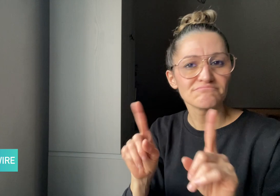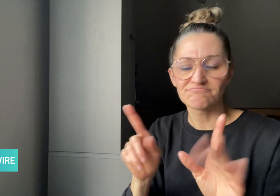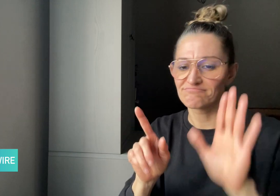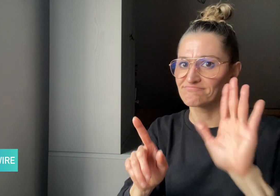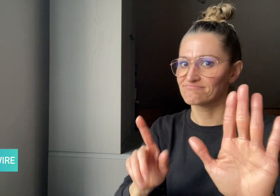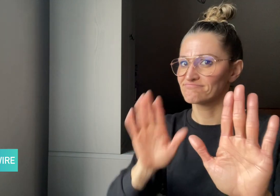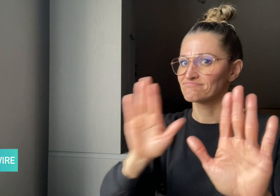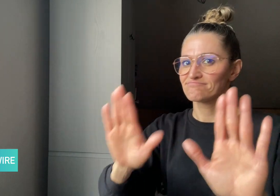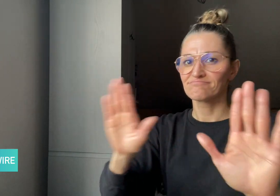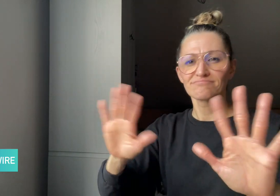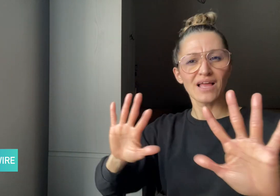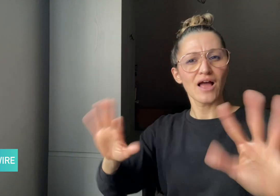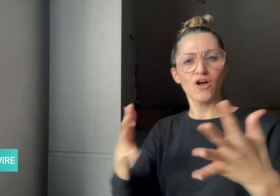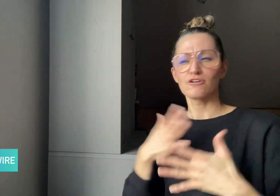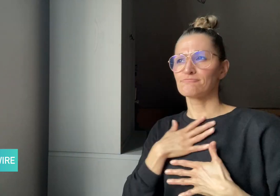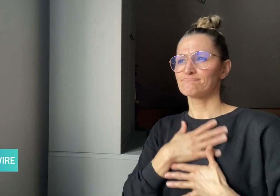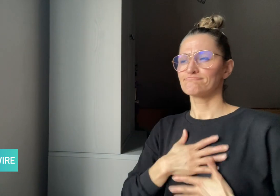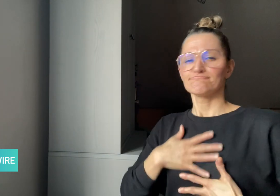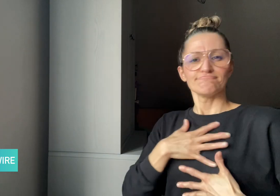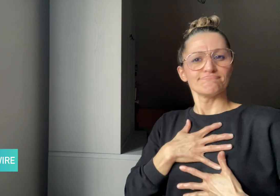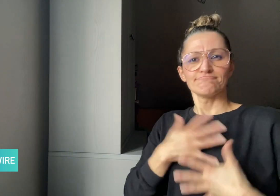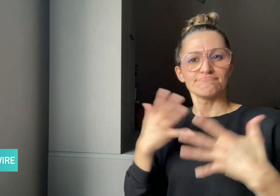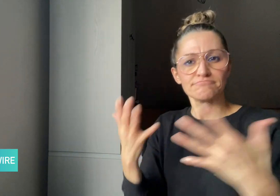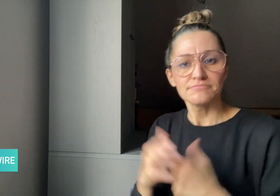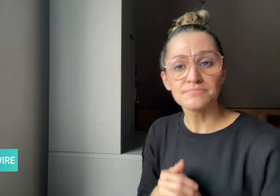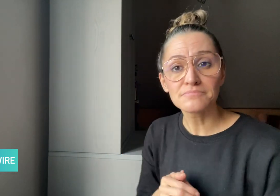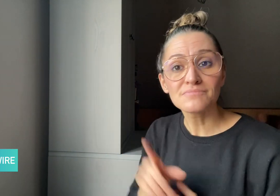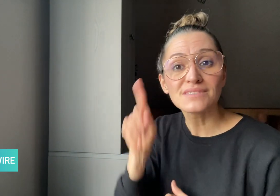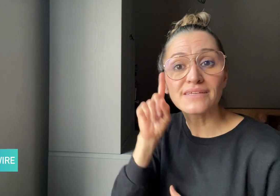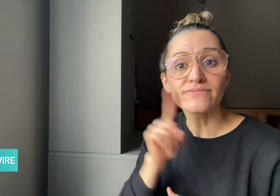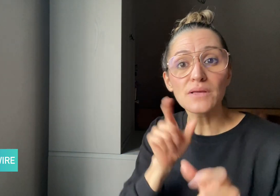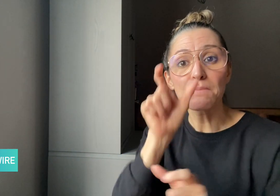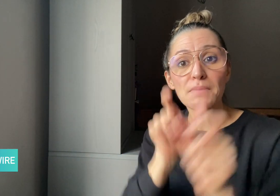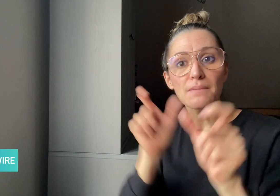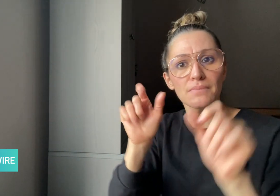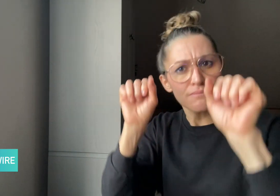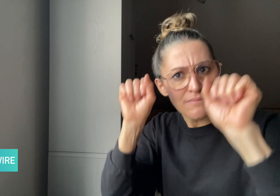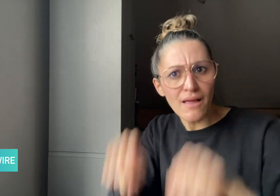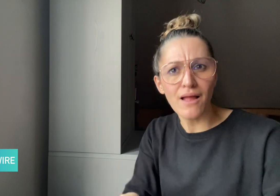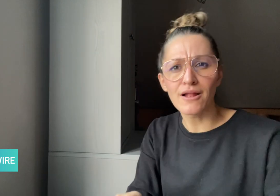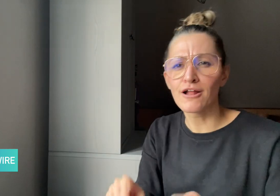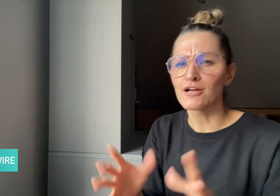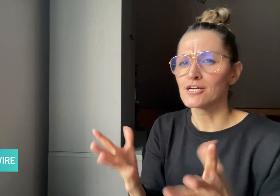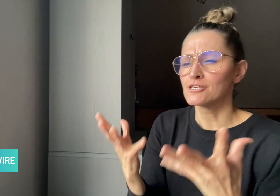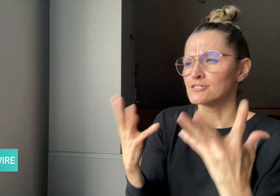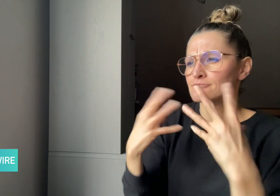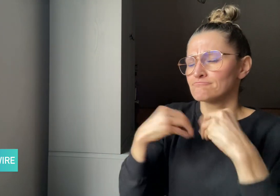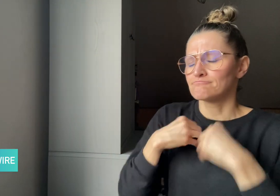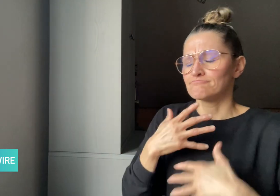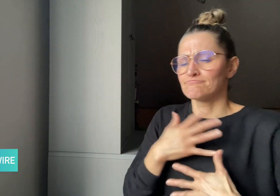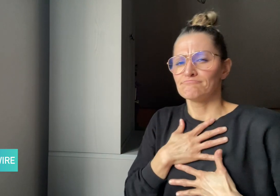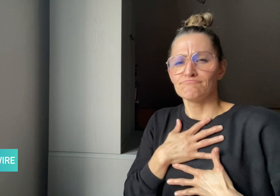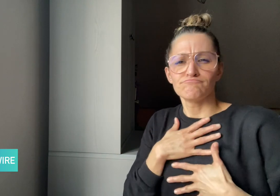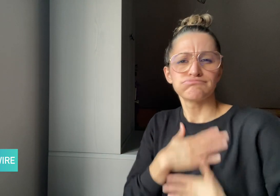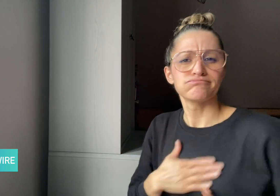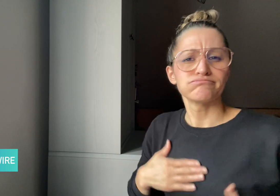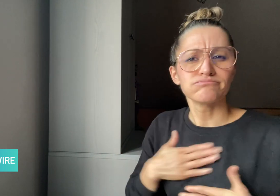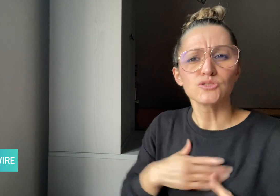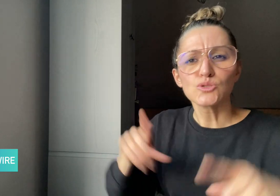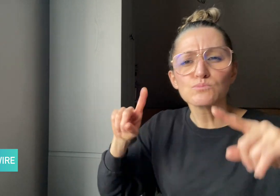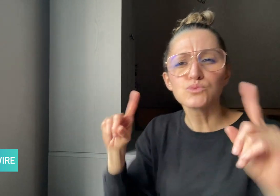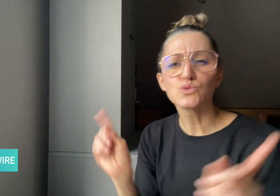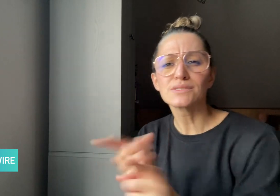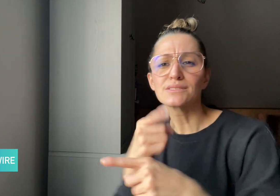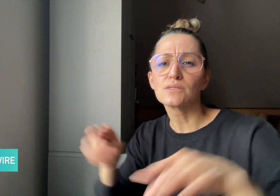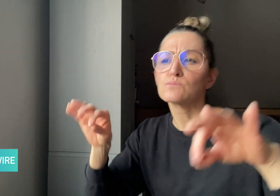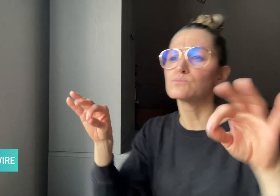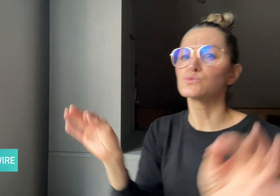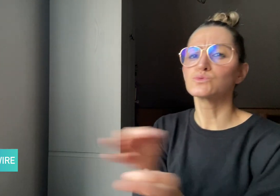Deaf people can experience and enjoy music by being near vibrations